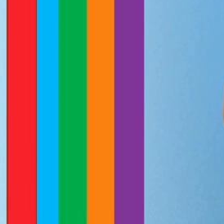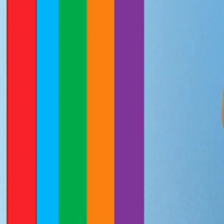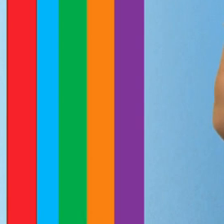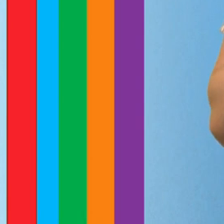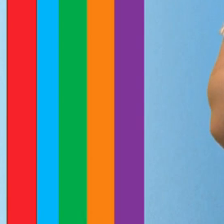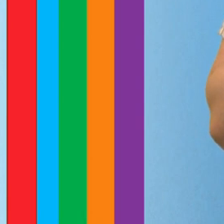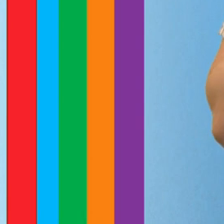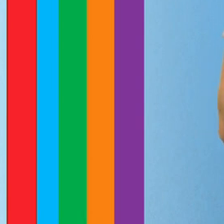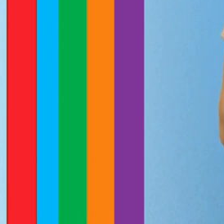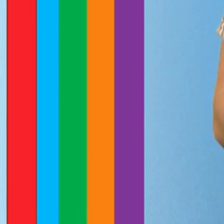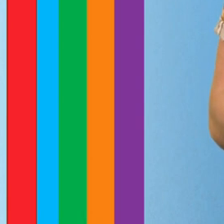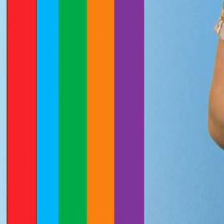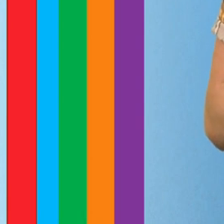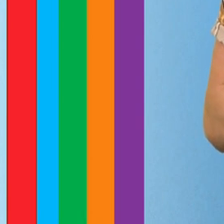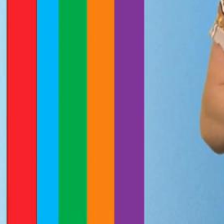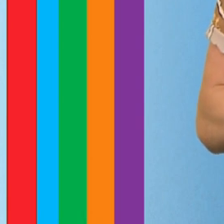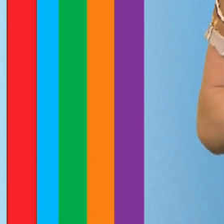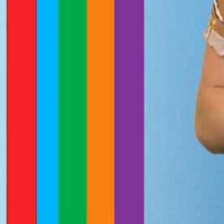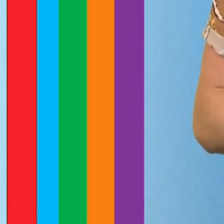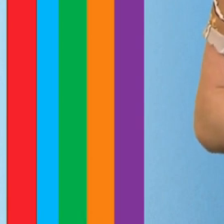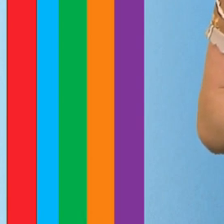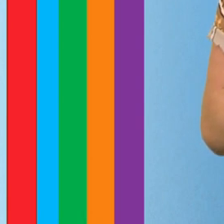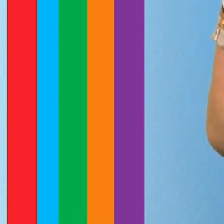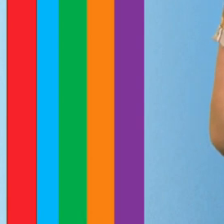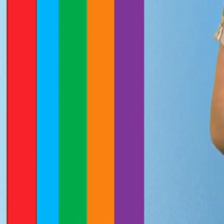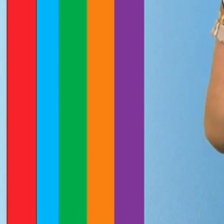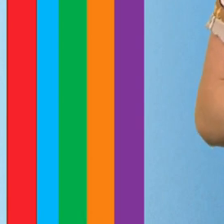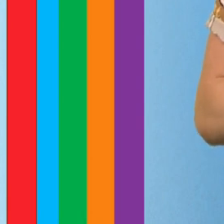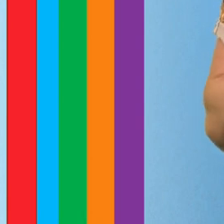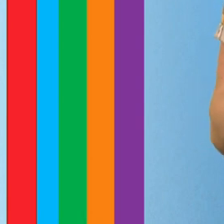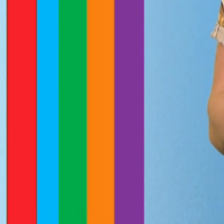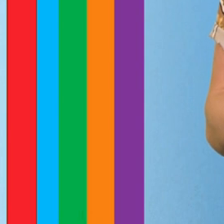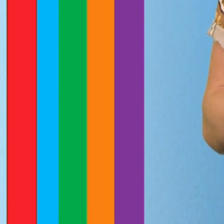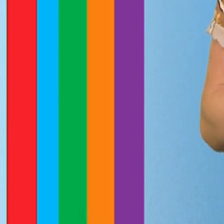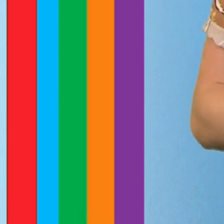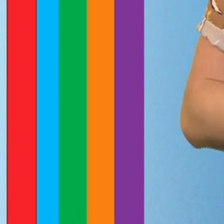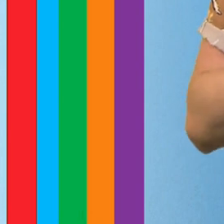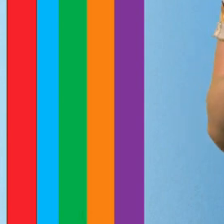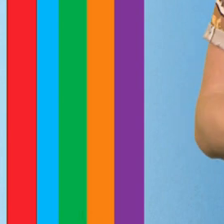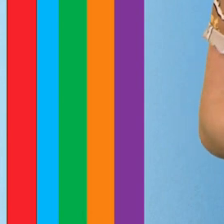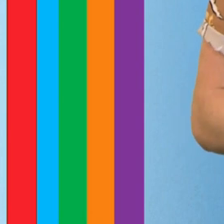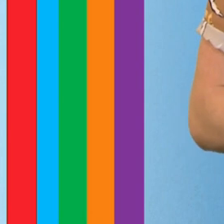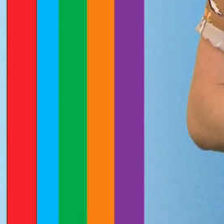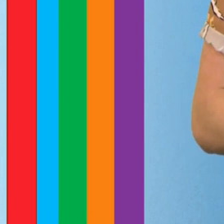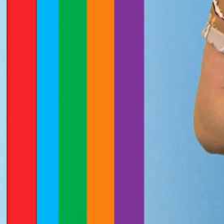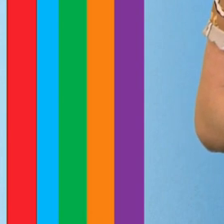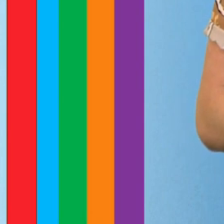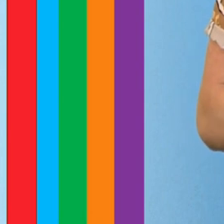It gives my brain such a good workout, and keeps me entertained for ages. I never try to search for packs to solve them, either.